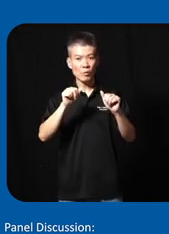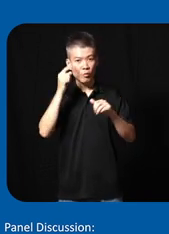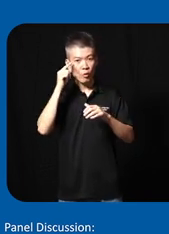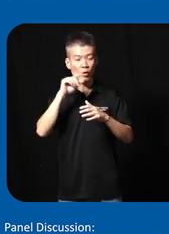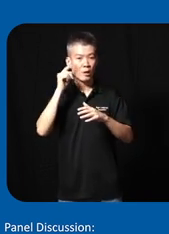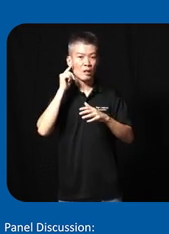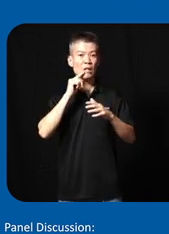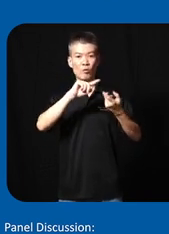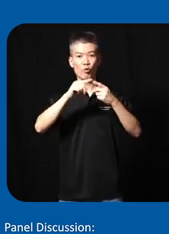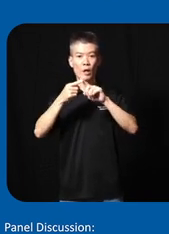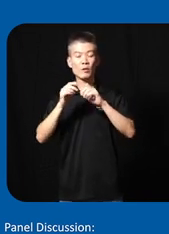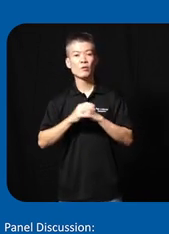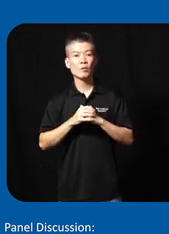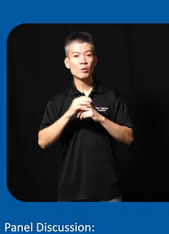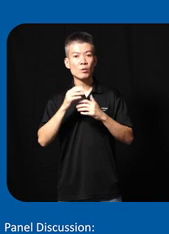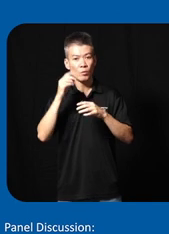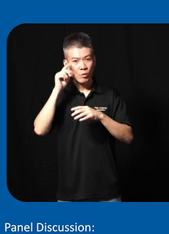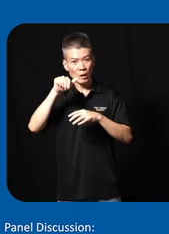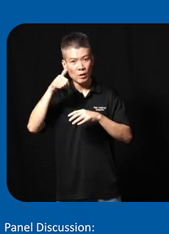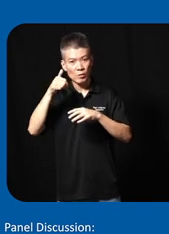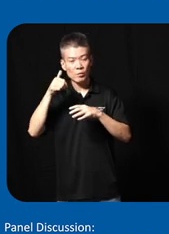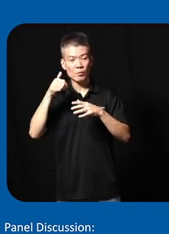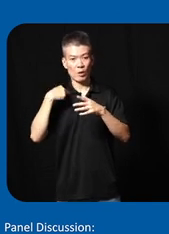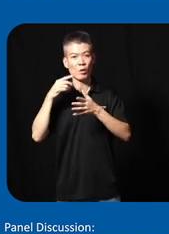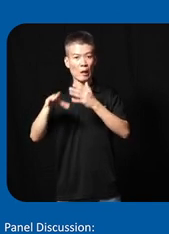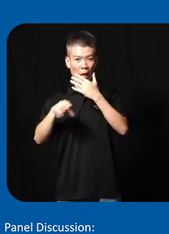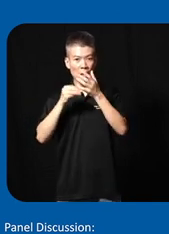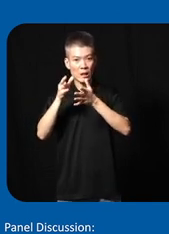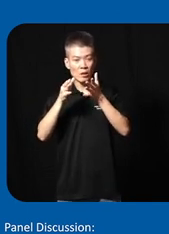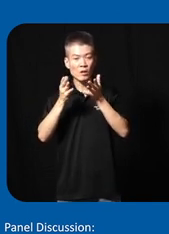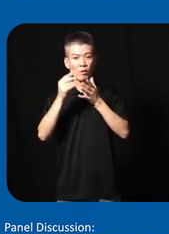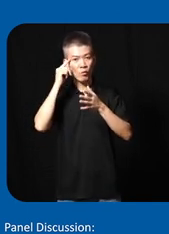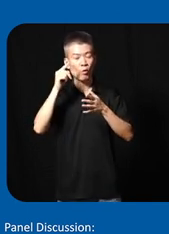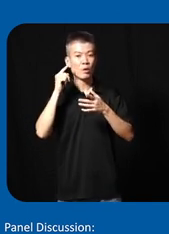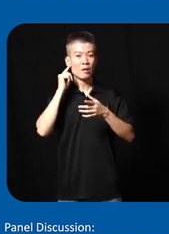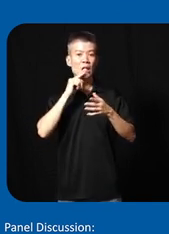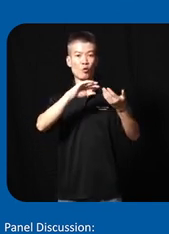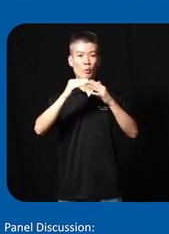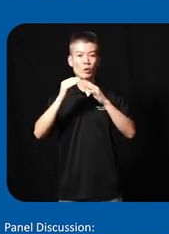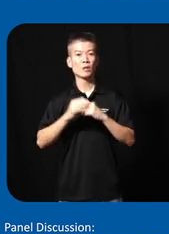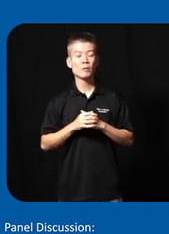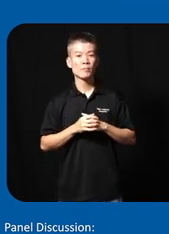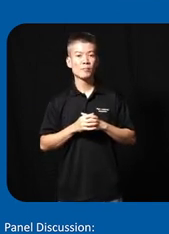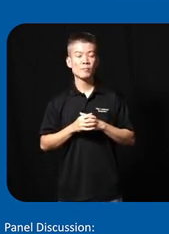all death friends and on Ali we can add sign language services for the death commuters and